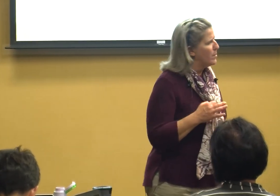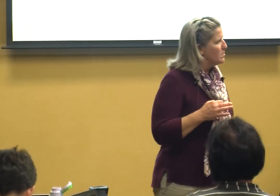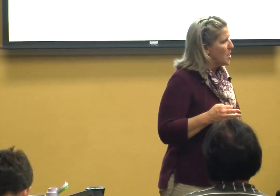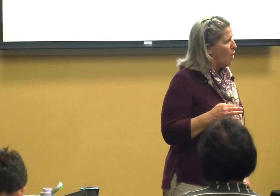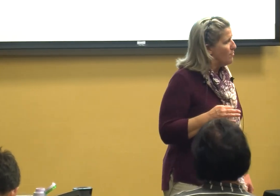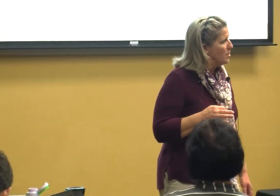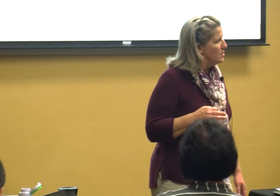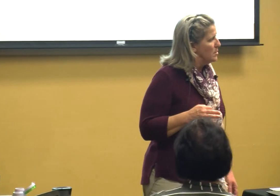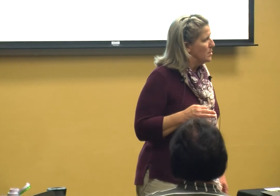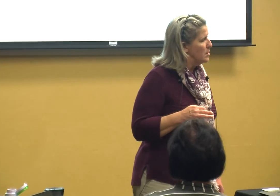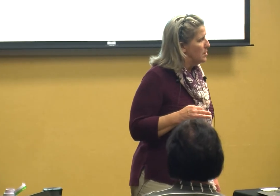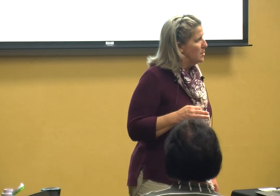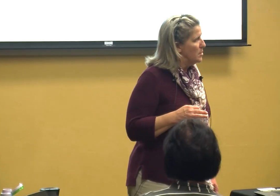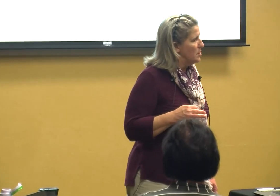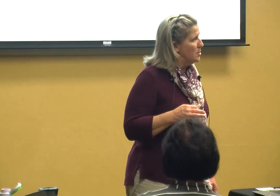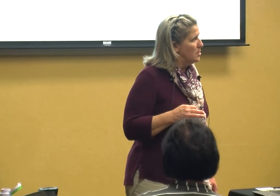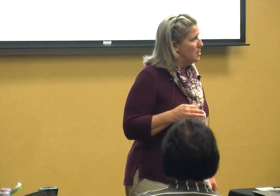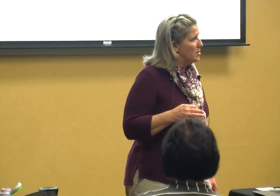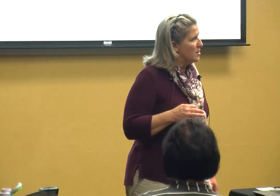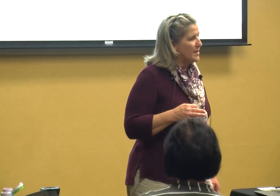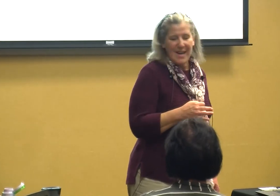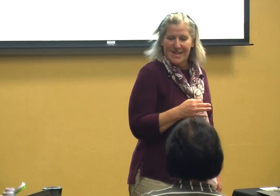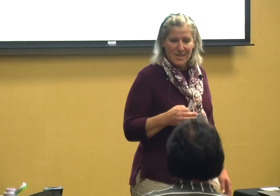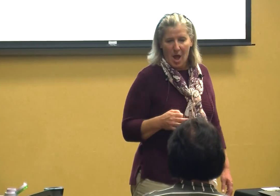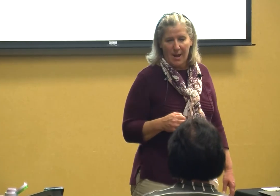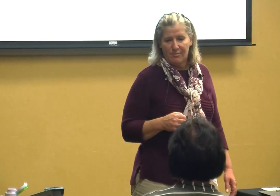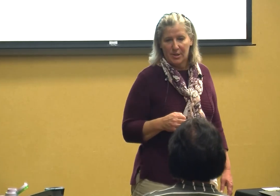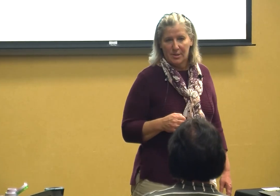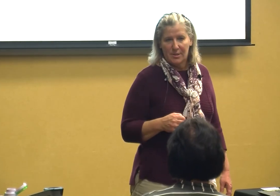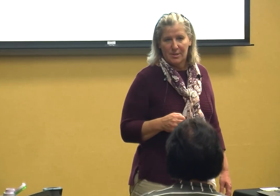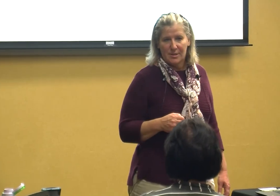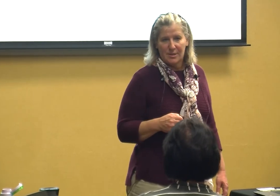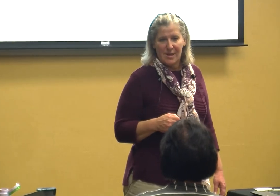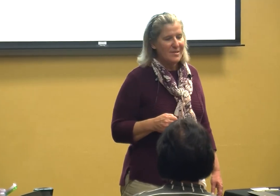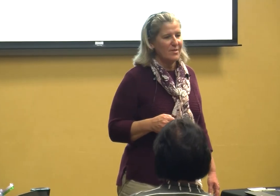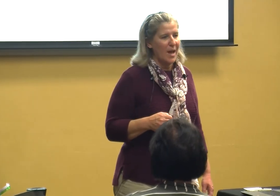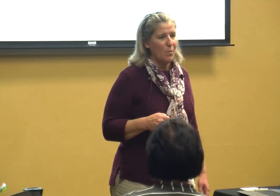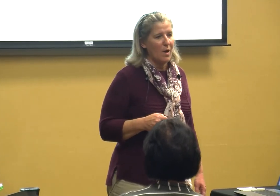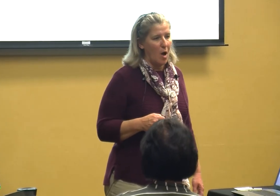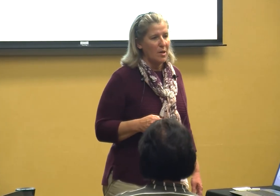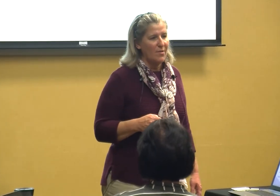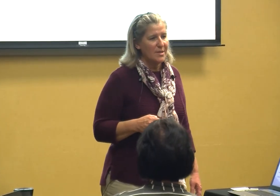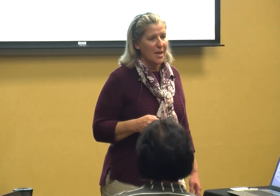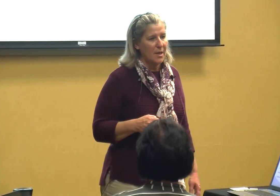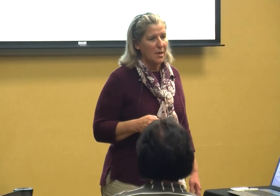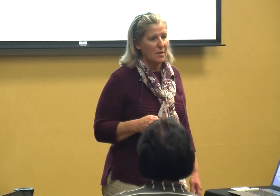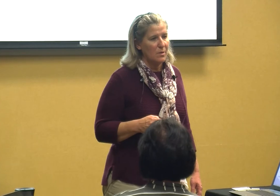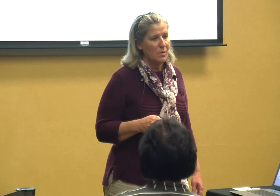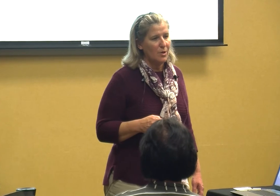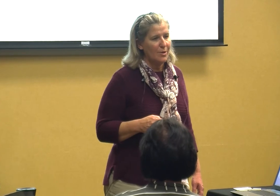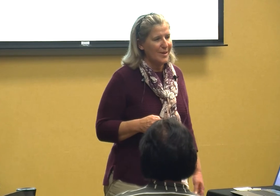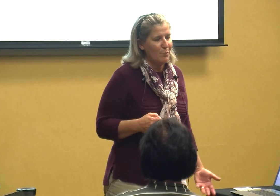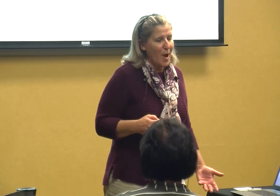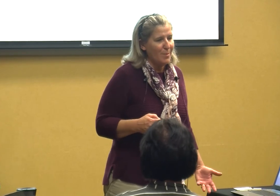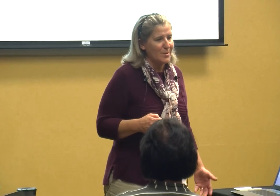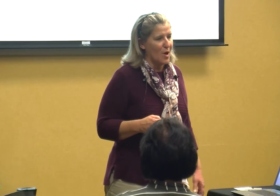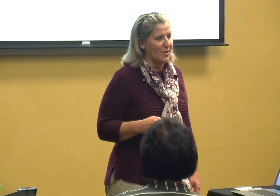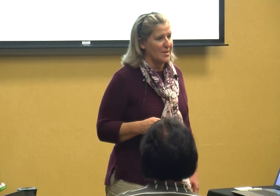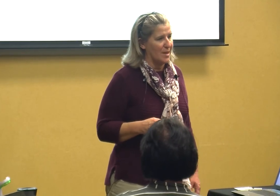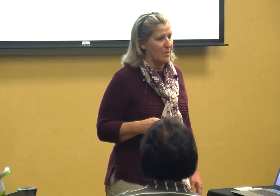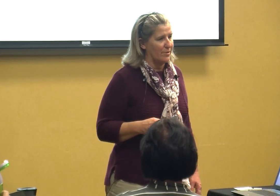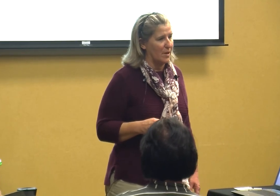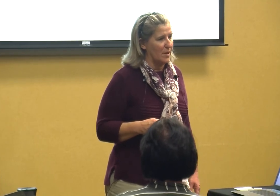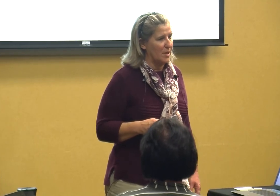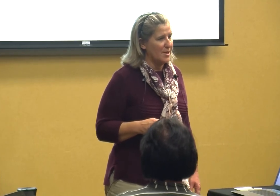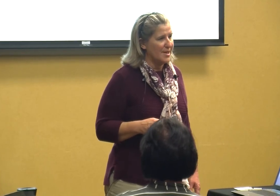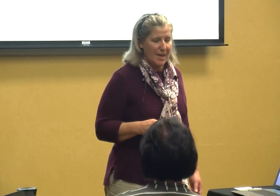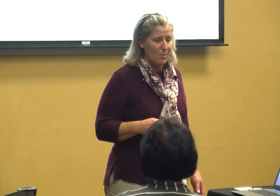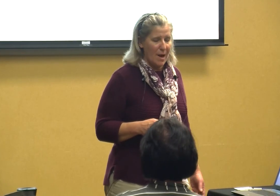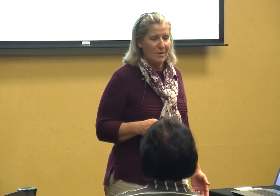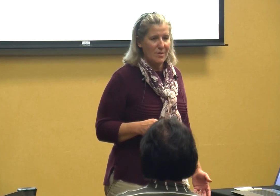solve that is life isn't that what all of us need you need problem-solving skills to get around in